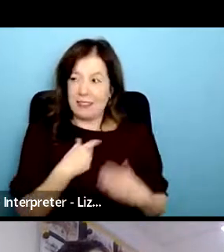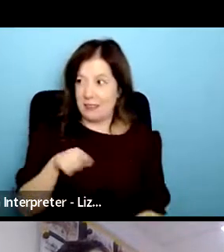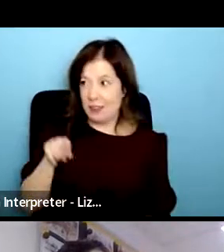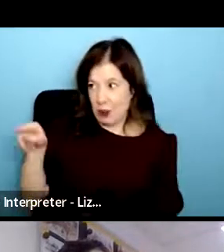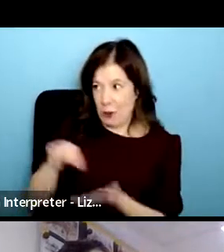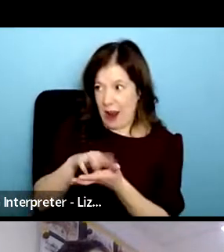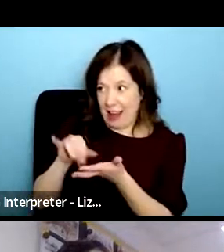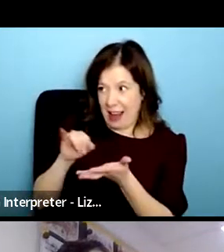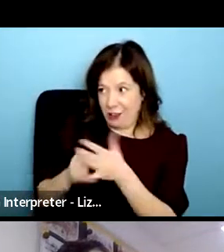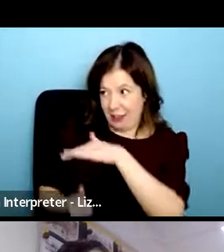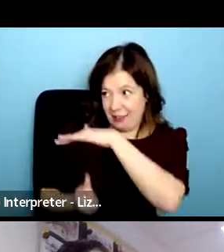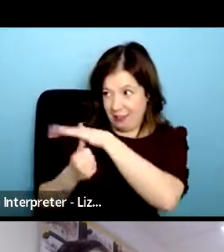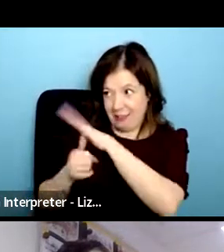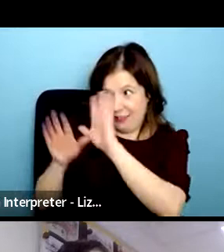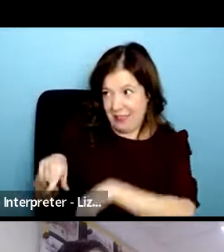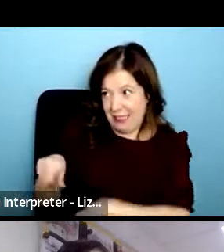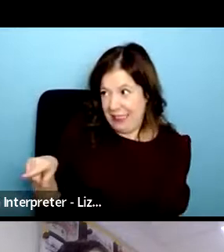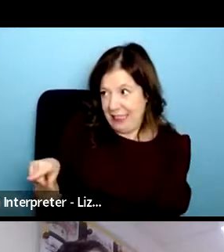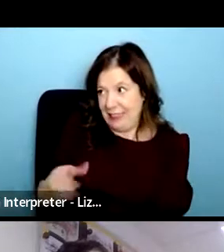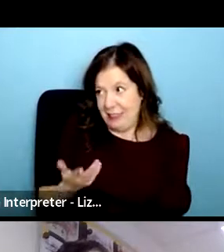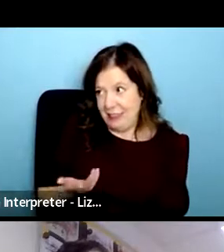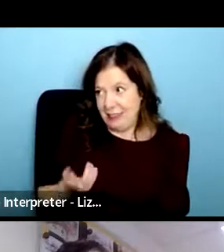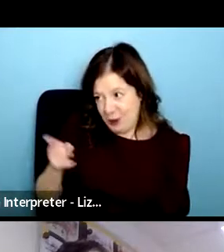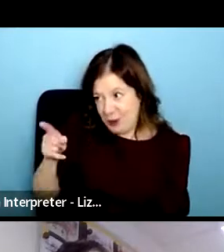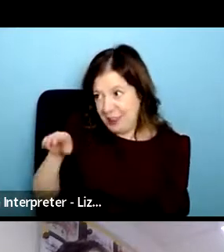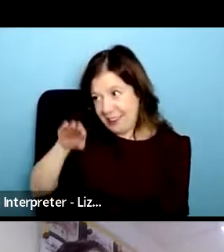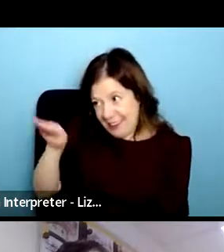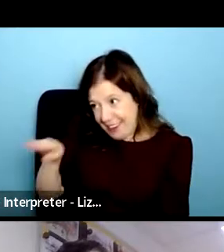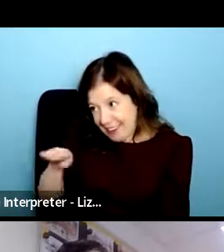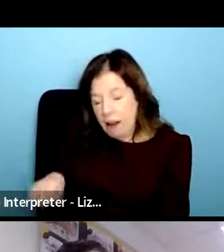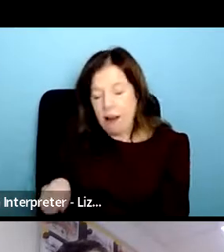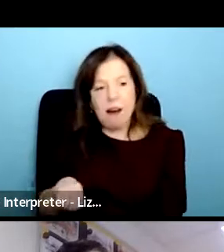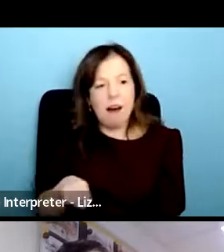just it gave me that little took a bit of weight off my shoulder like i'm doing this because i